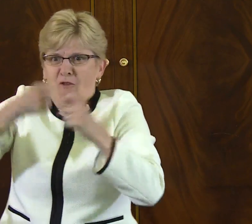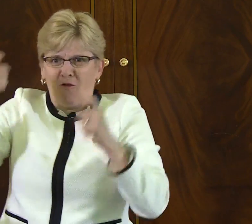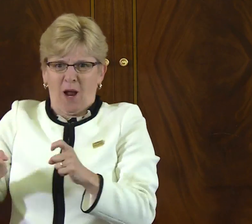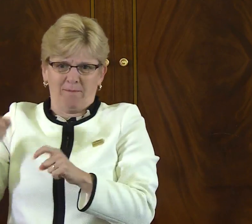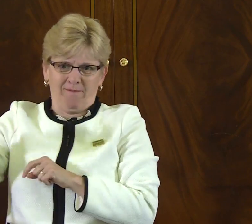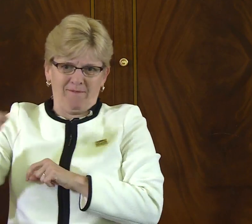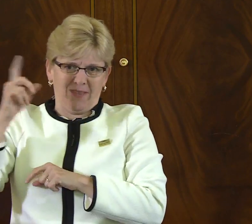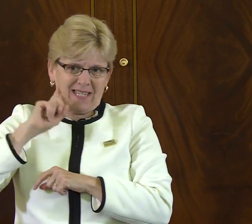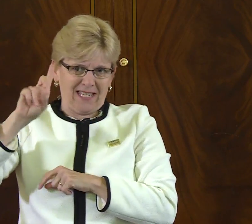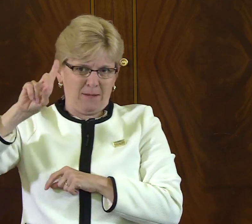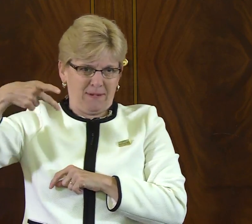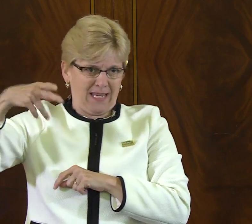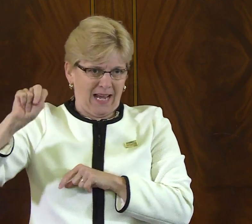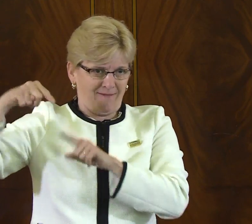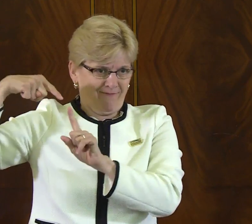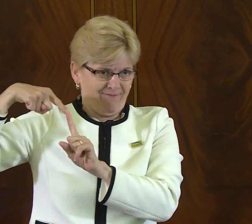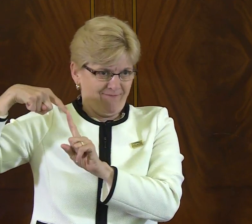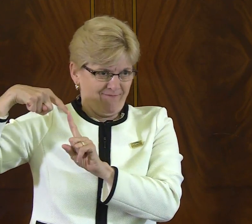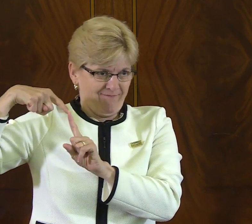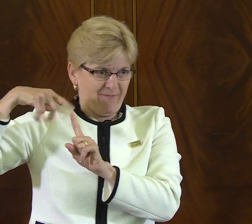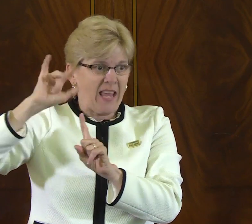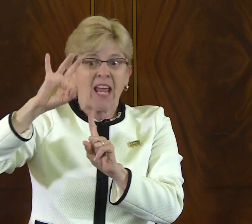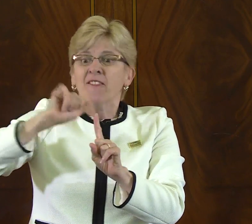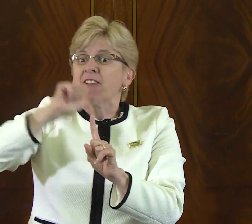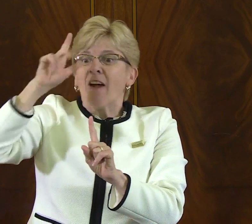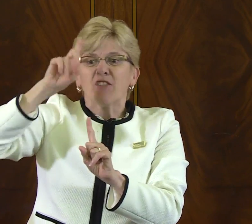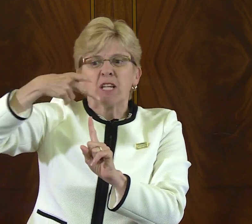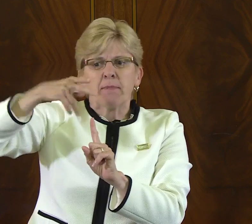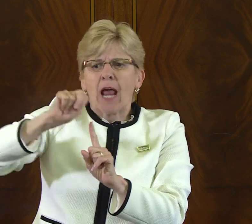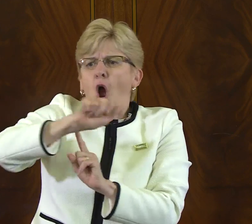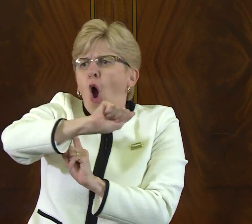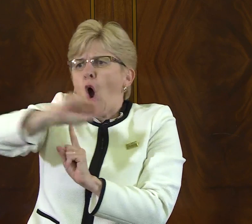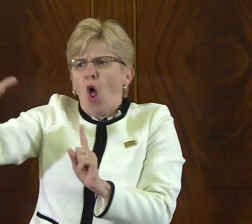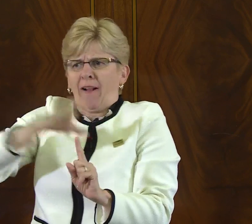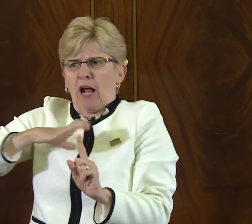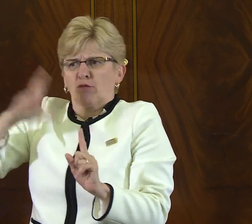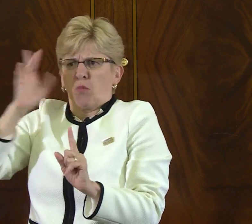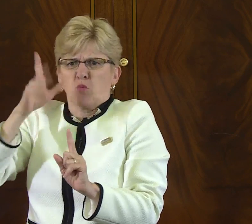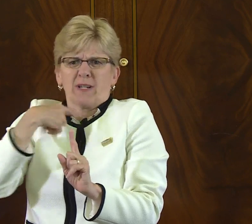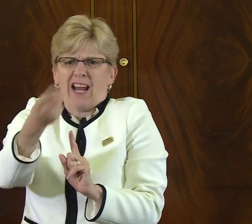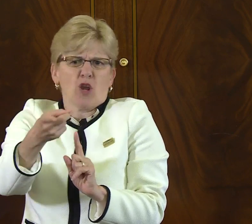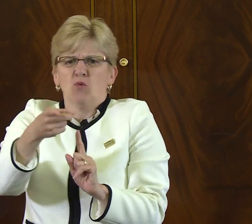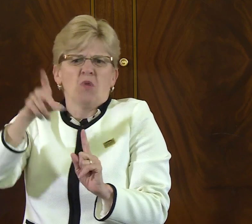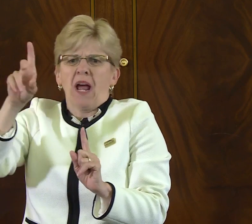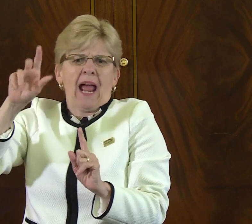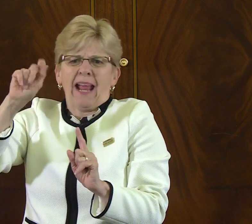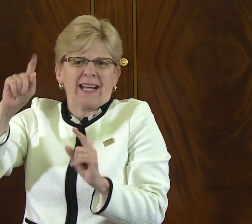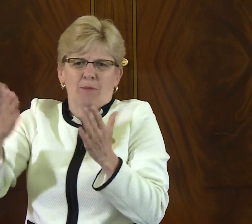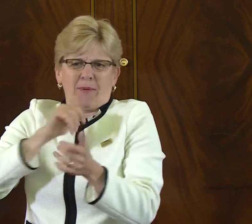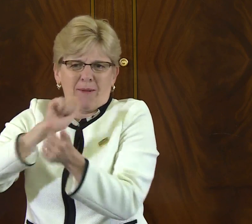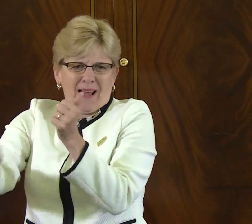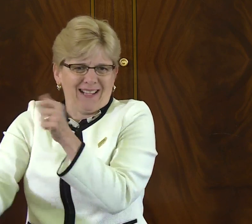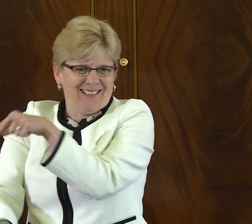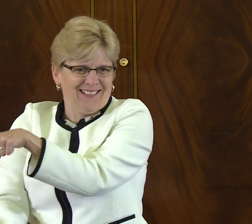because of the fire that was fueled as a result of Deaf President Now. Had it not been for DPN, I think everyone would tell you